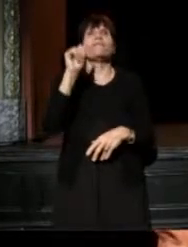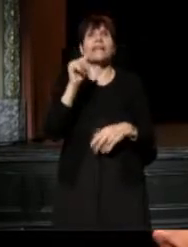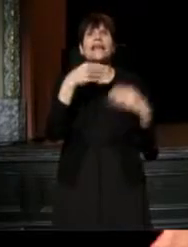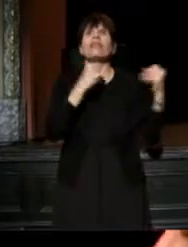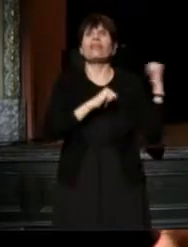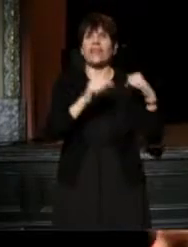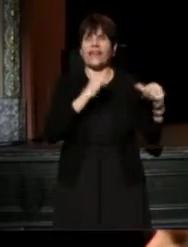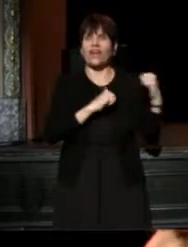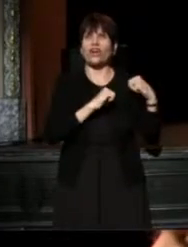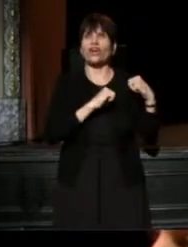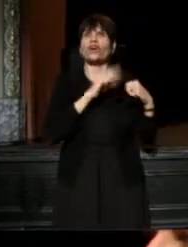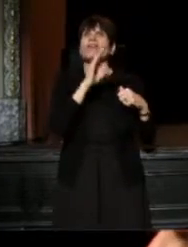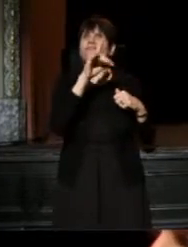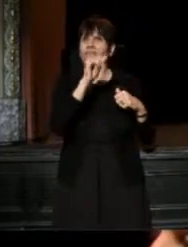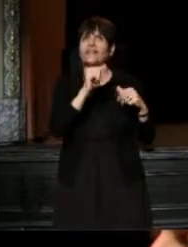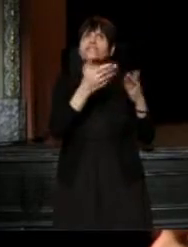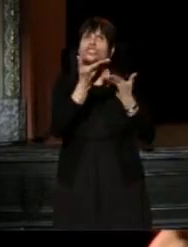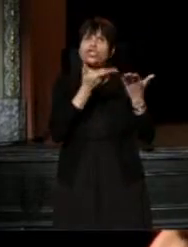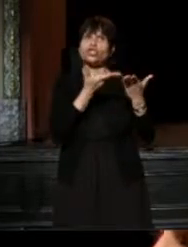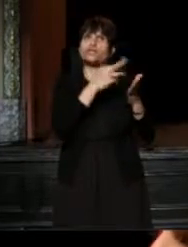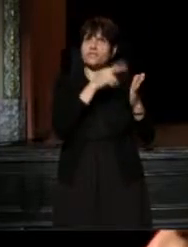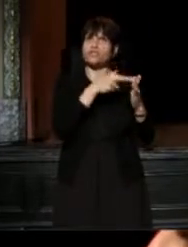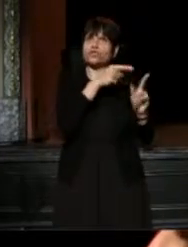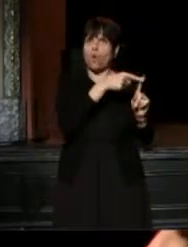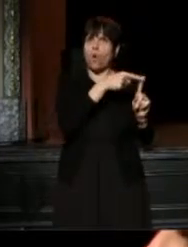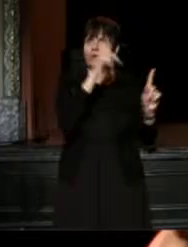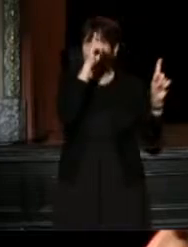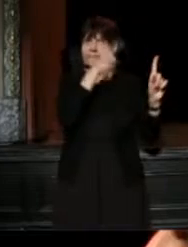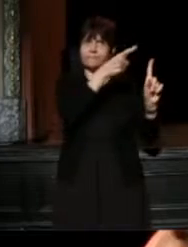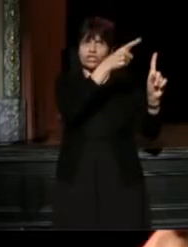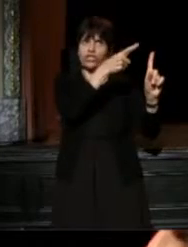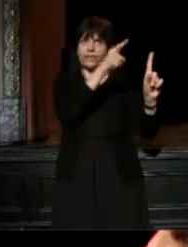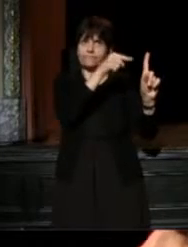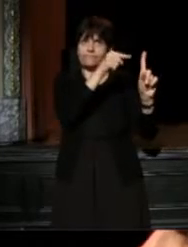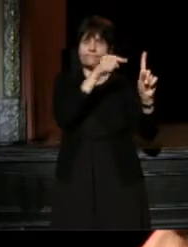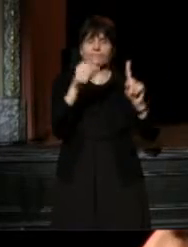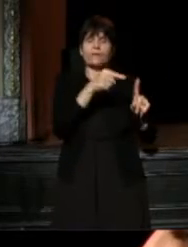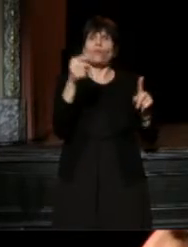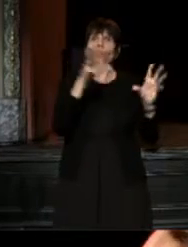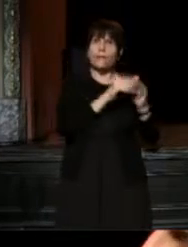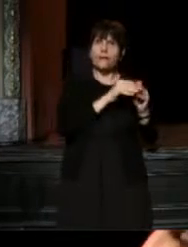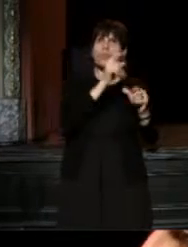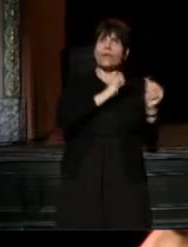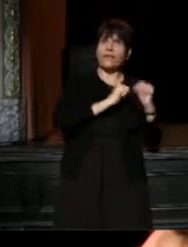this is how The Flea serves its role in this mission-- and we will meet in one of the theaters,